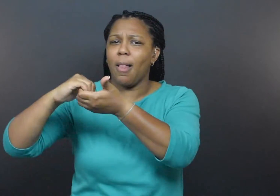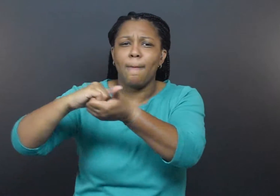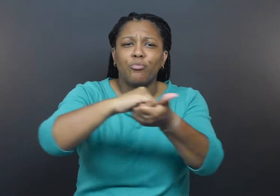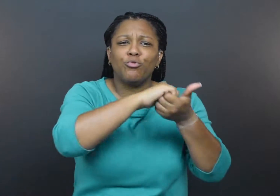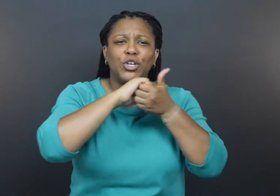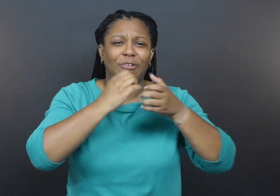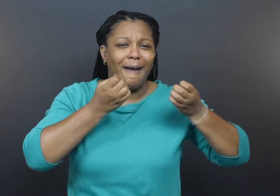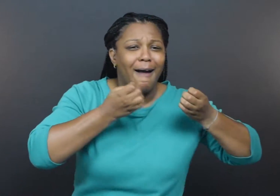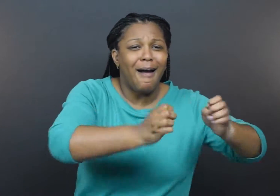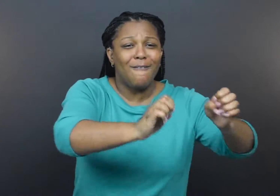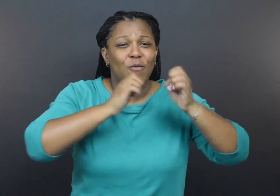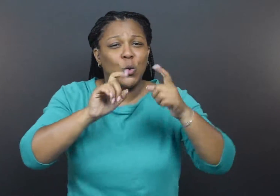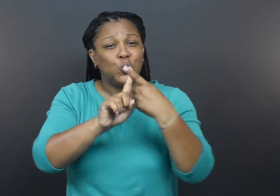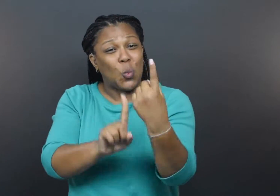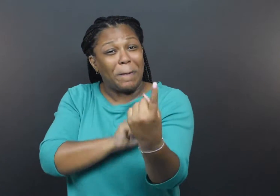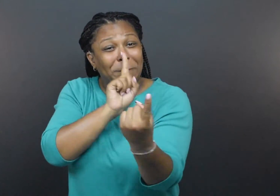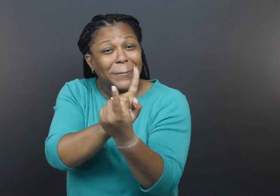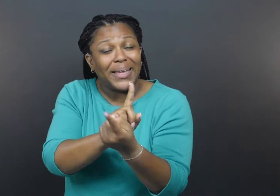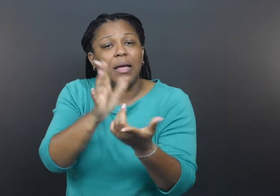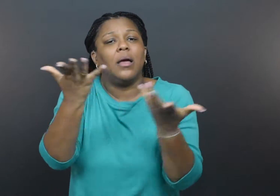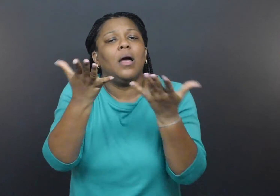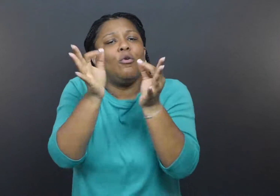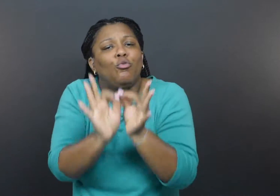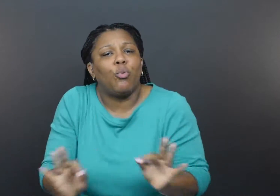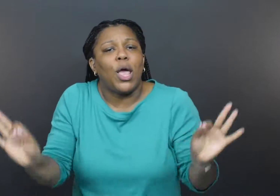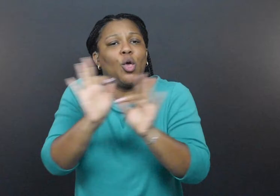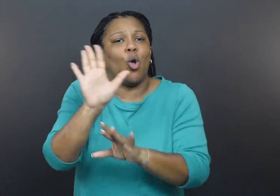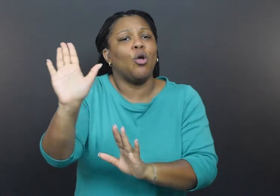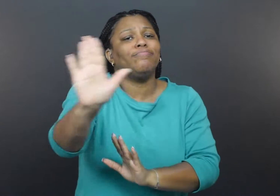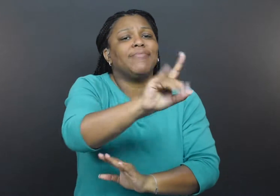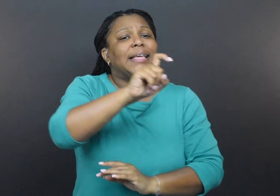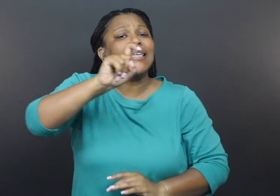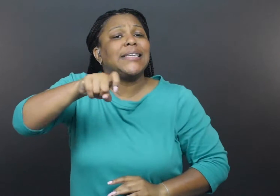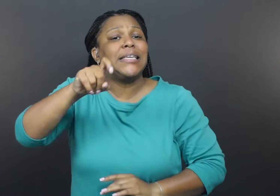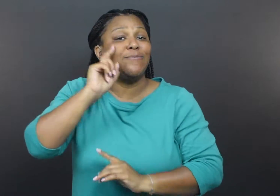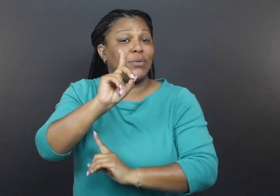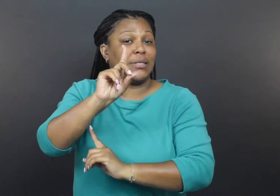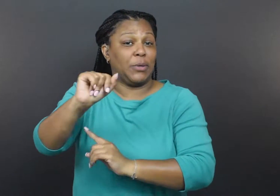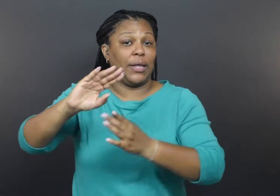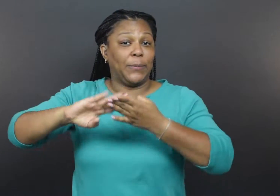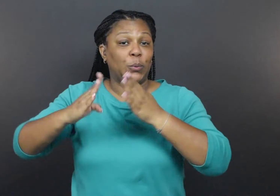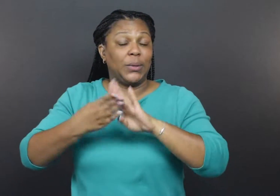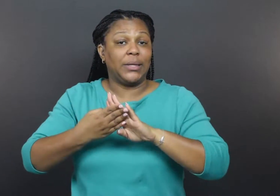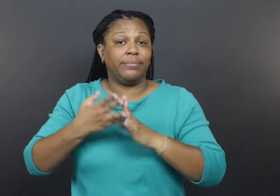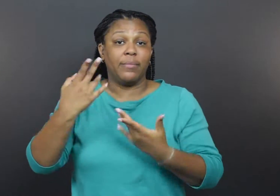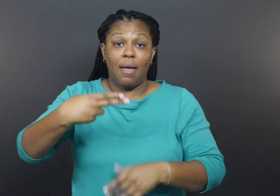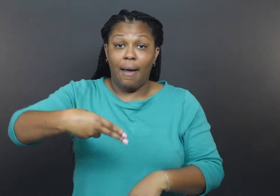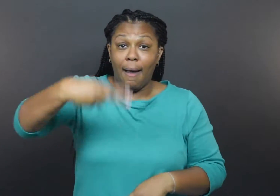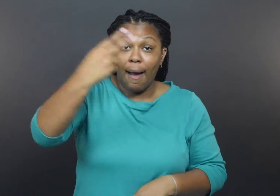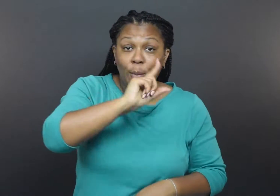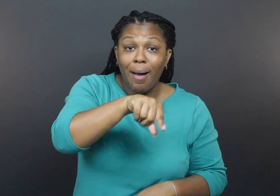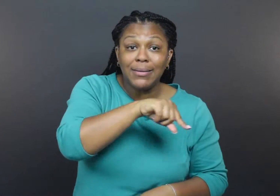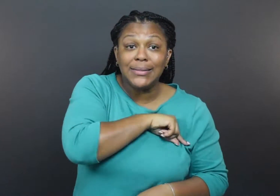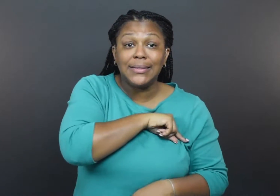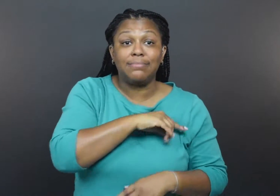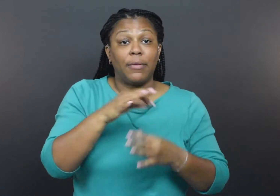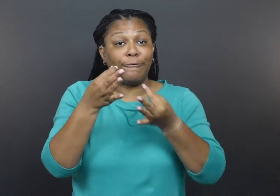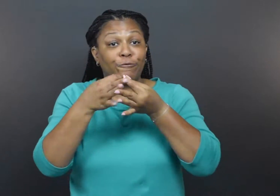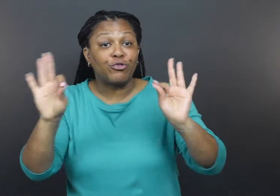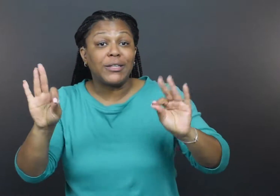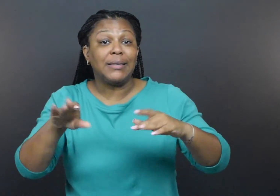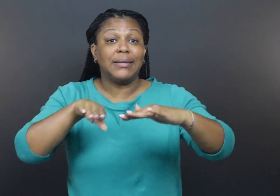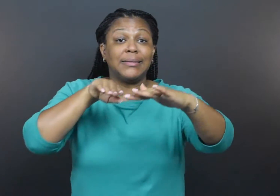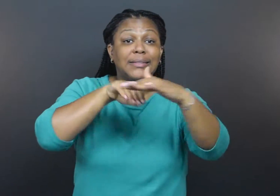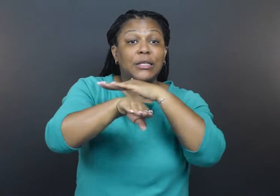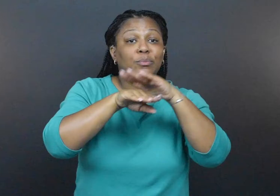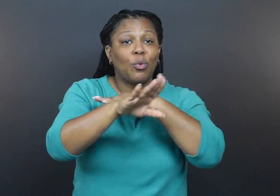one critical need in the disability community – high-quality, free, and accessible masks.